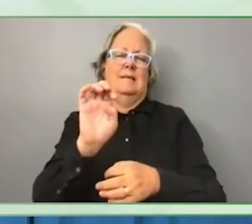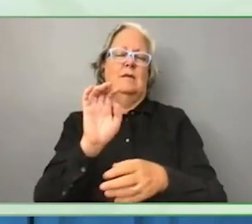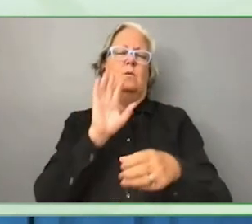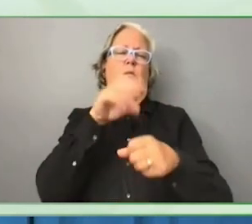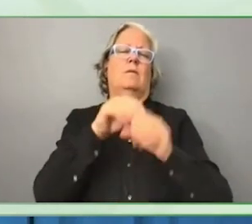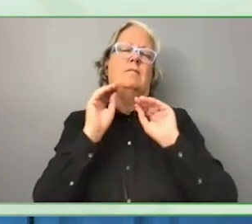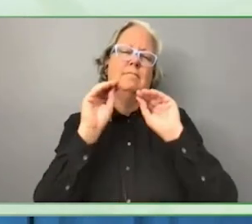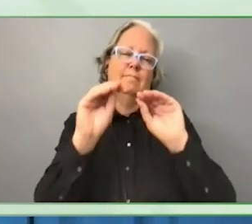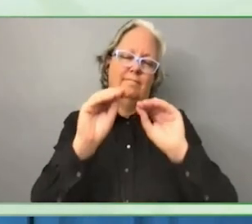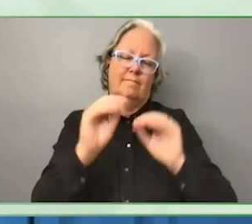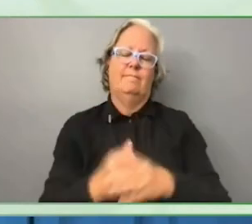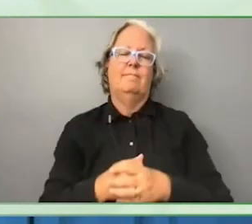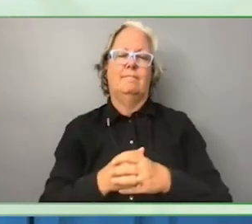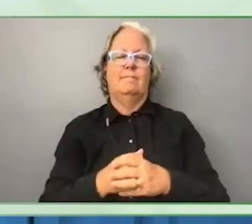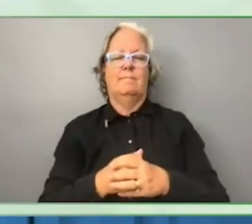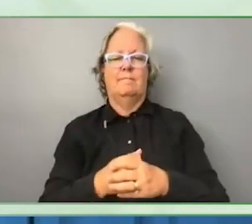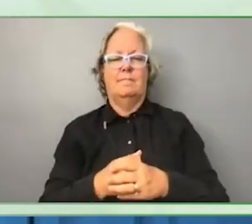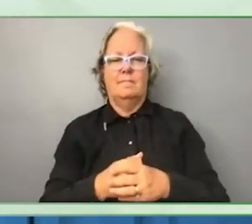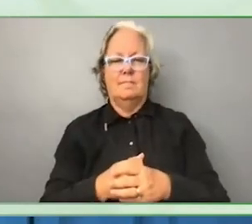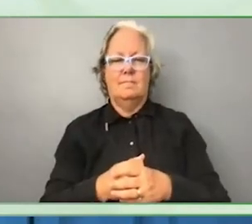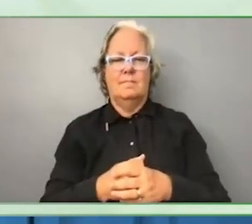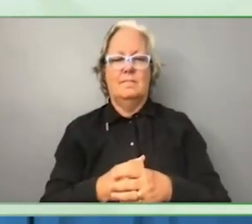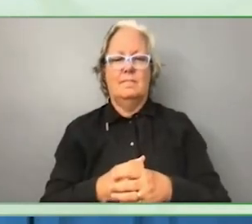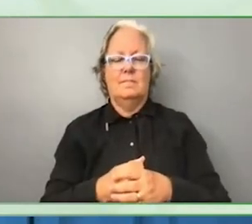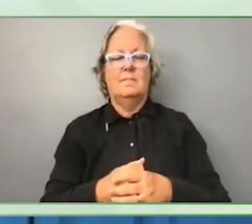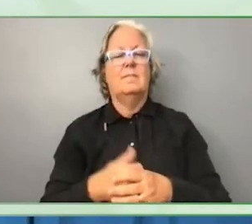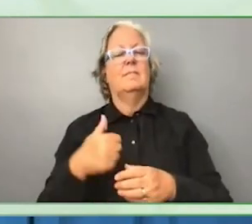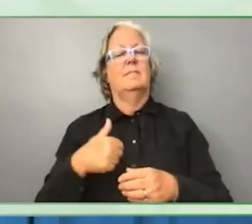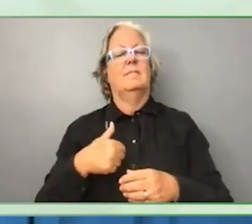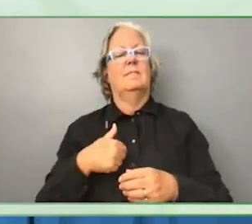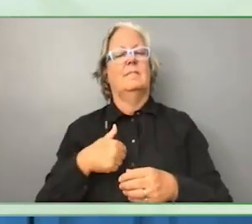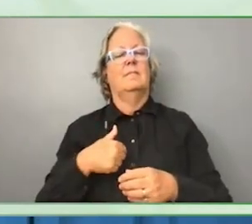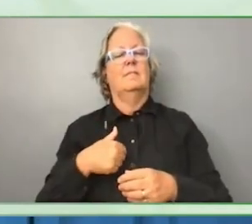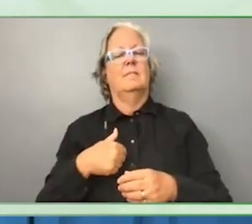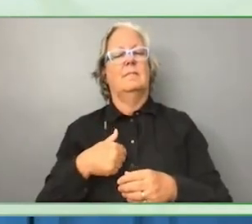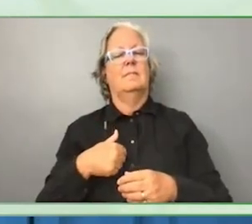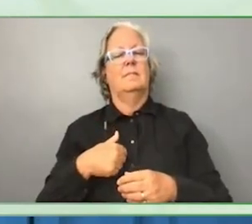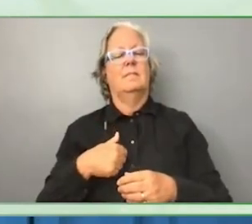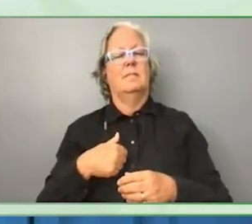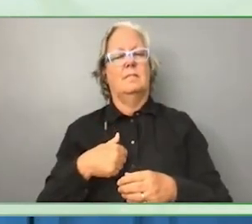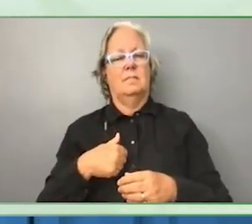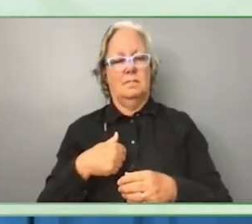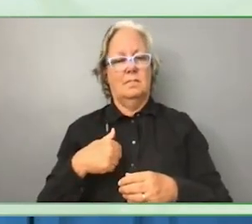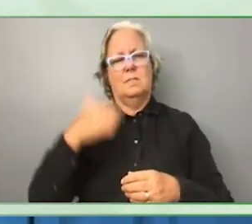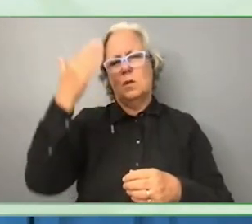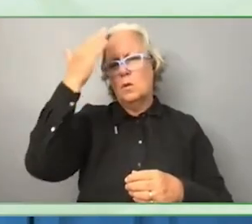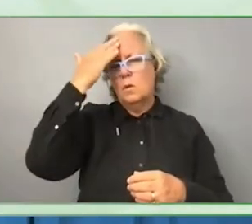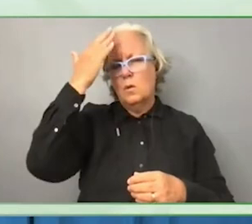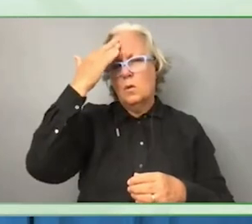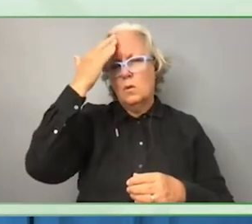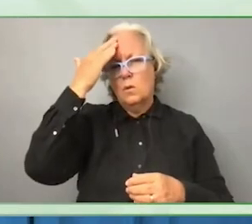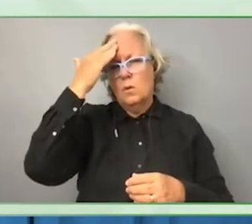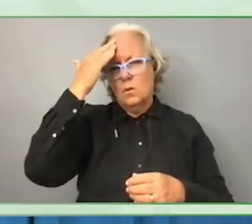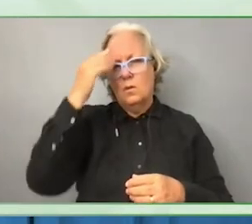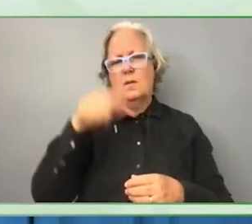In conclusion, we know that has been a lot of impact on donor